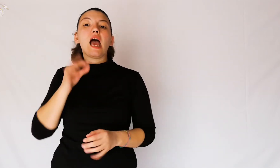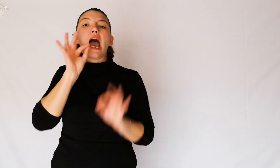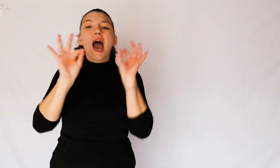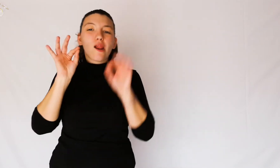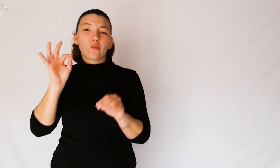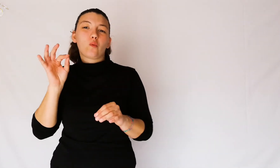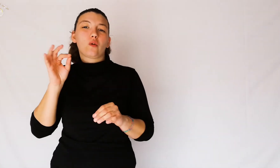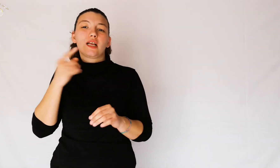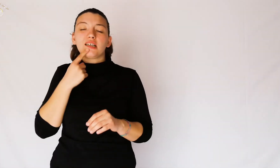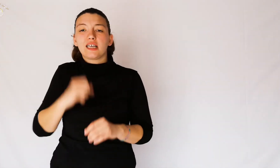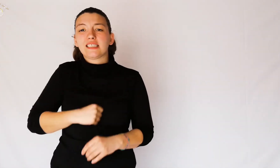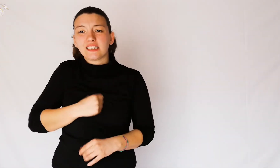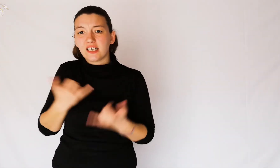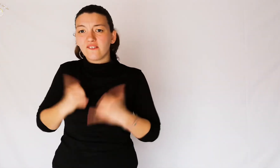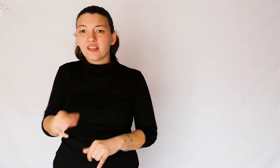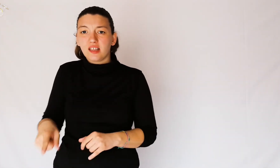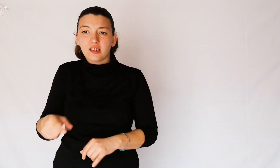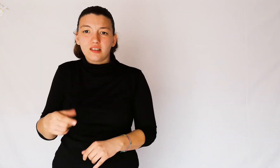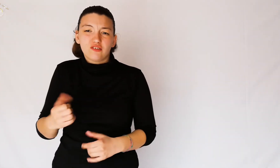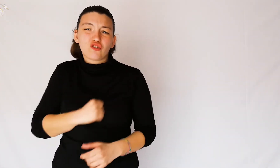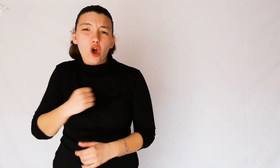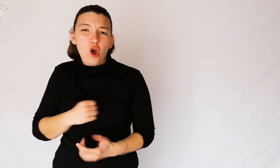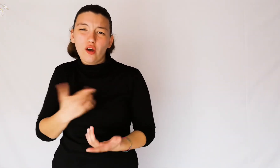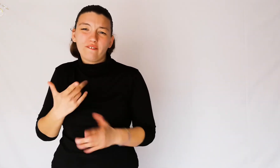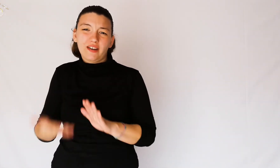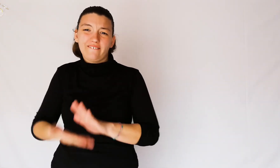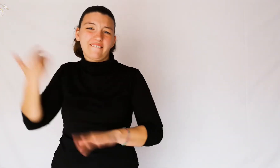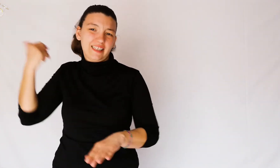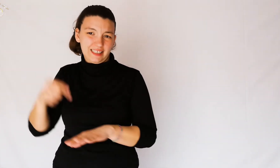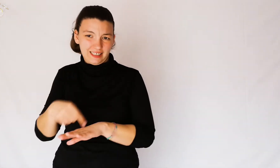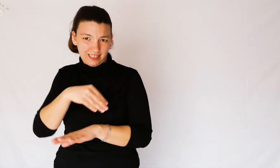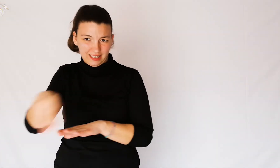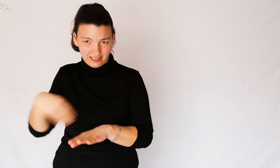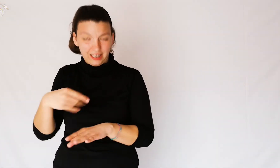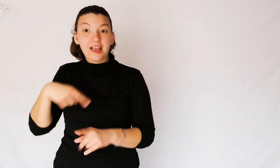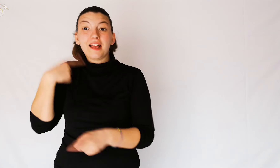Those who had compassion for the suffering of their daughter removed the band,